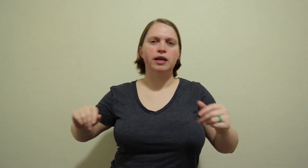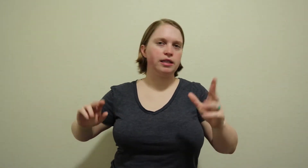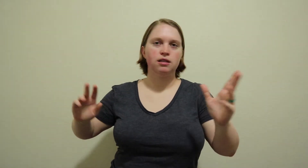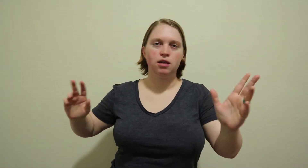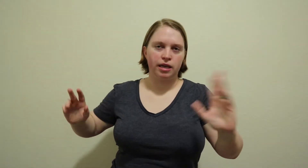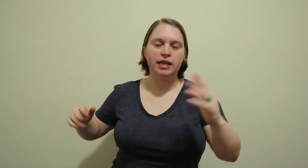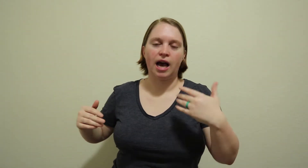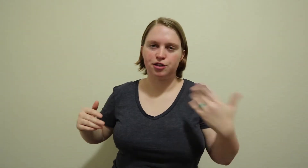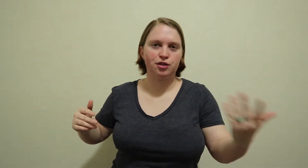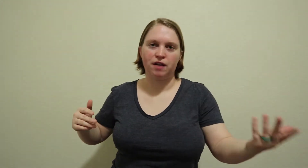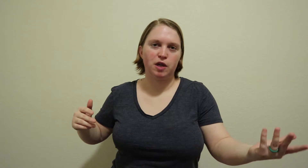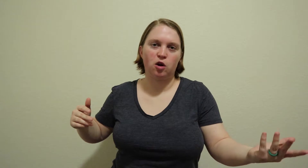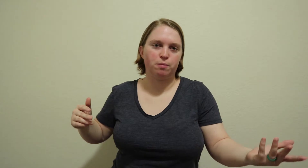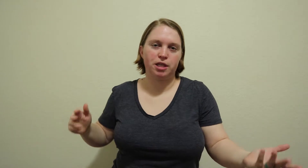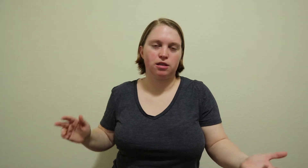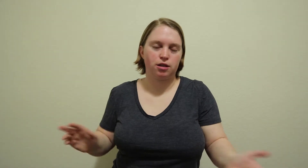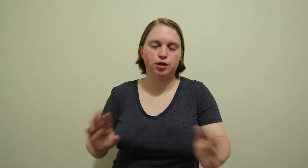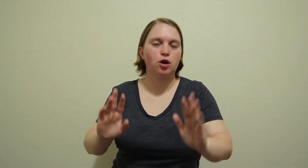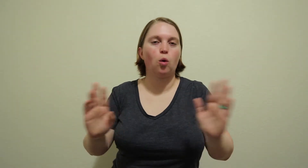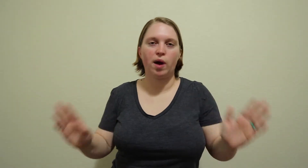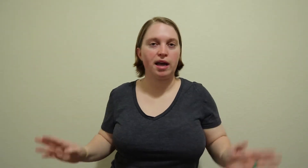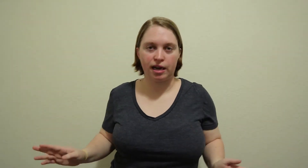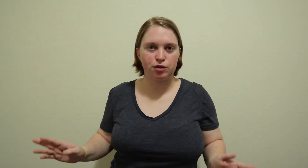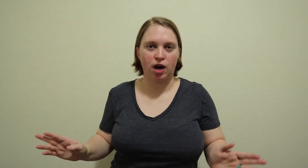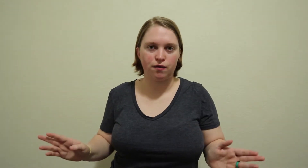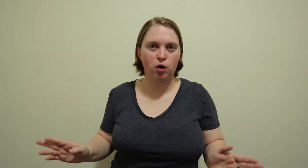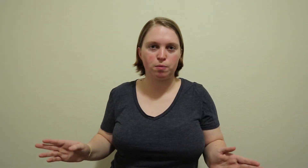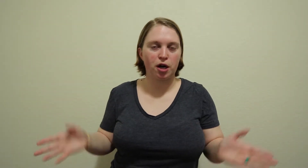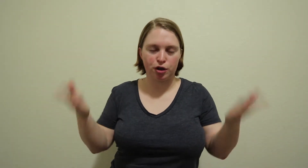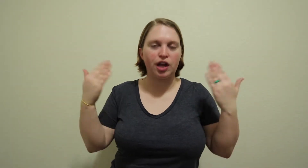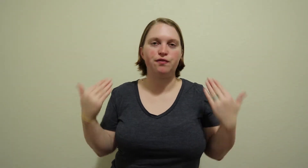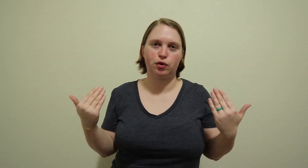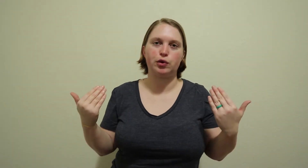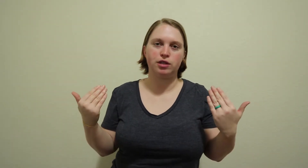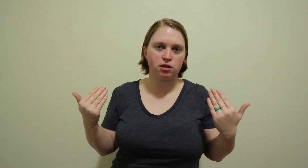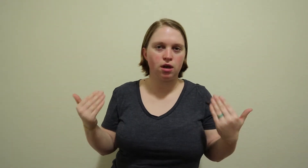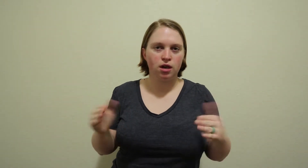he, he has to drive me home because there's no way I could drive home under influence